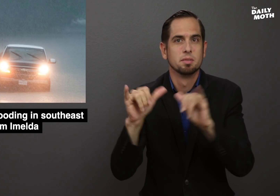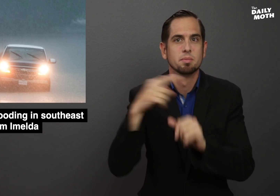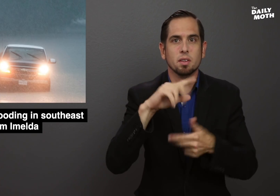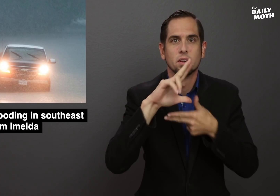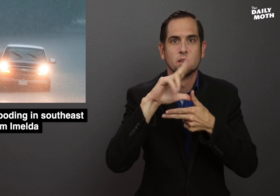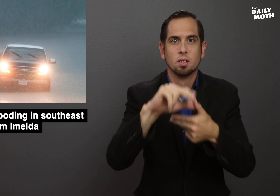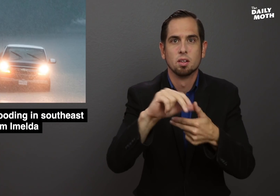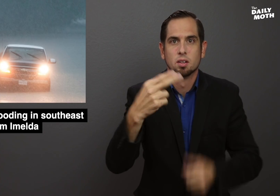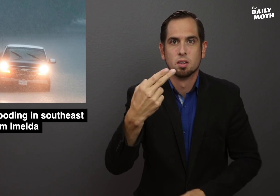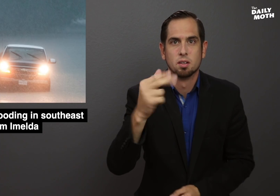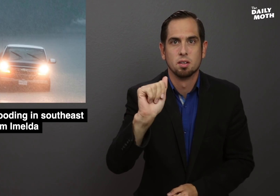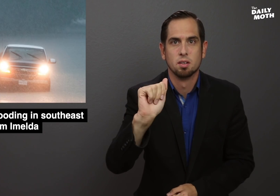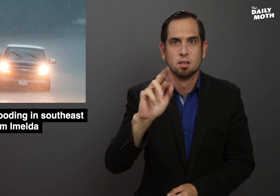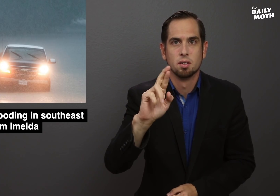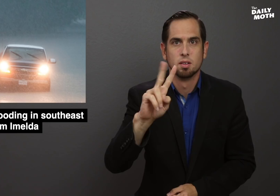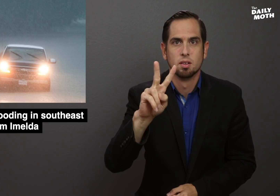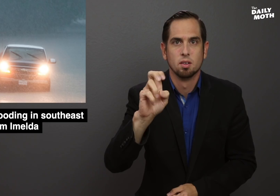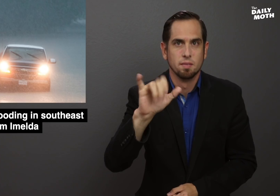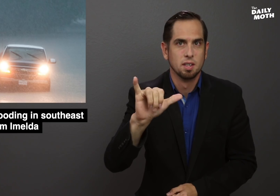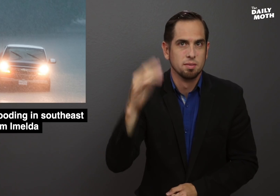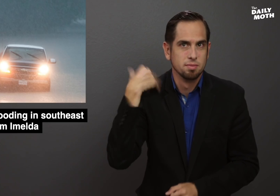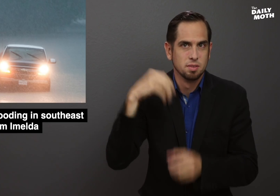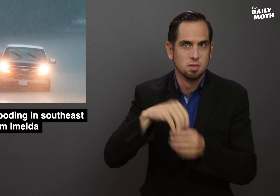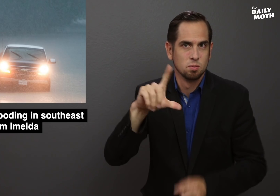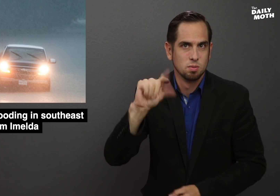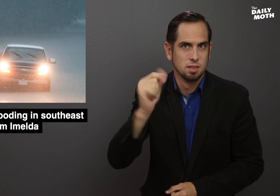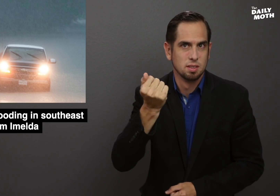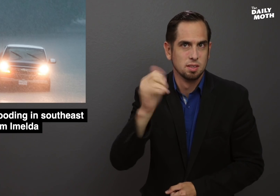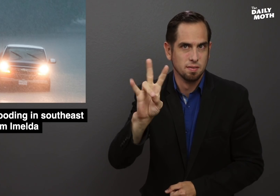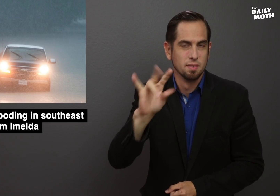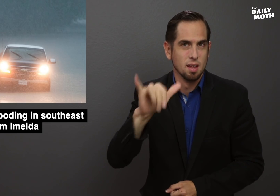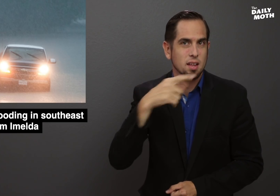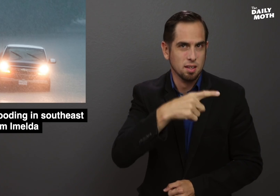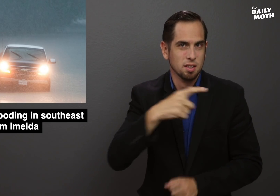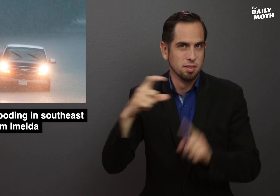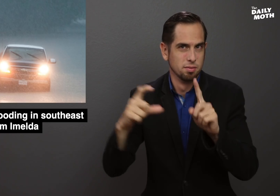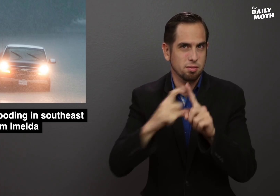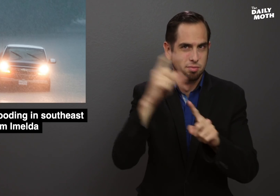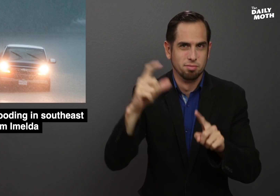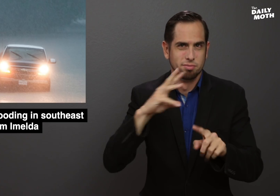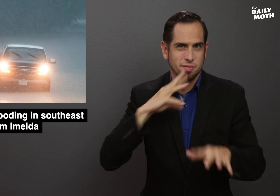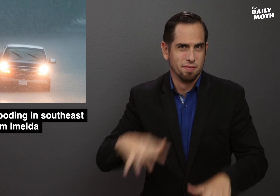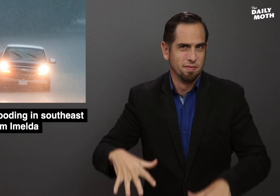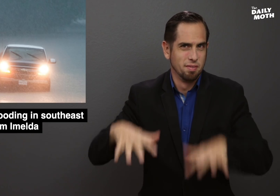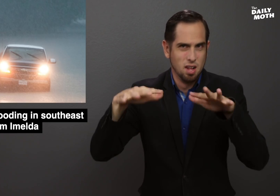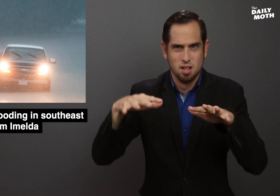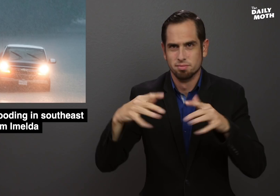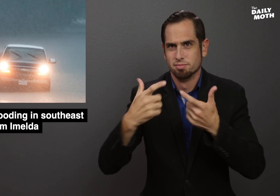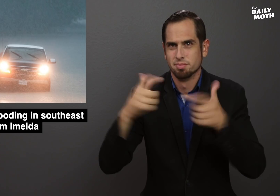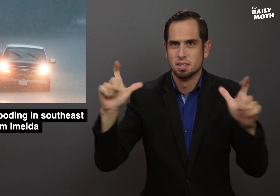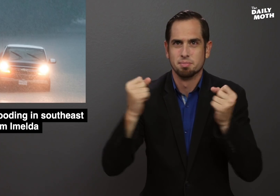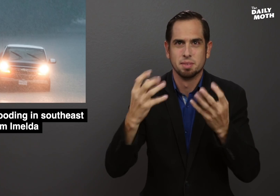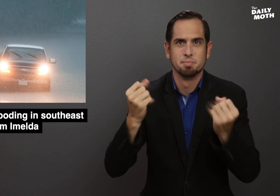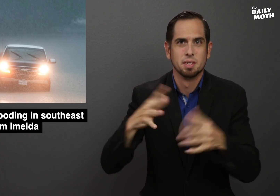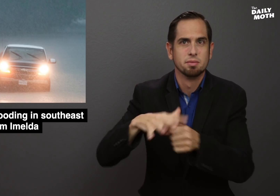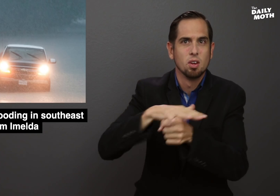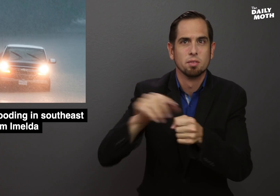Hurricane Harvey in 2017, which flooded large areas